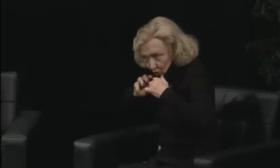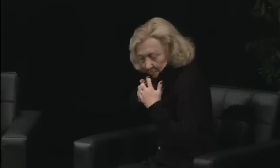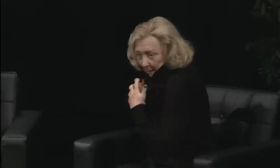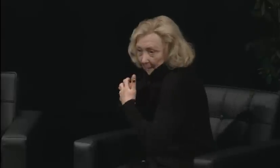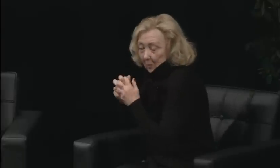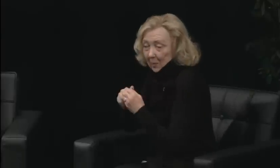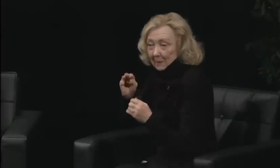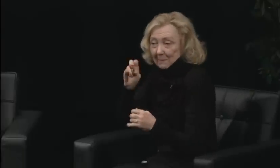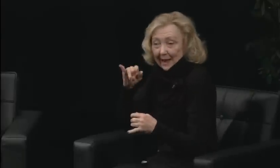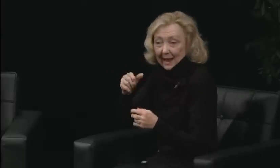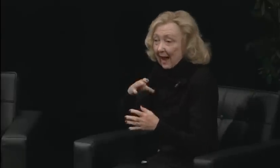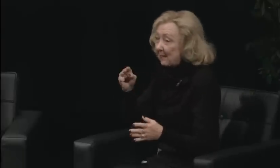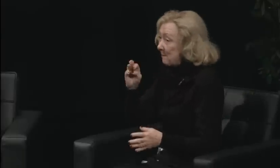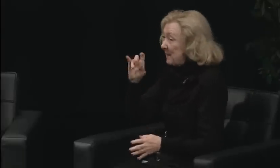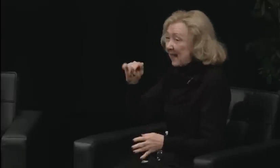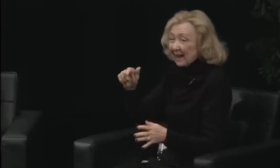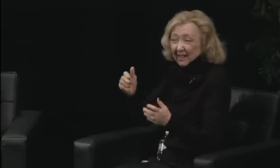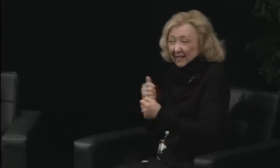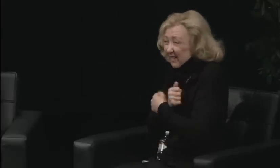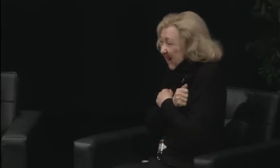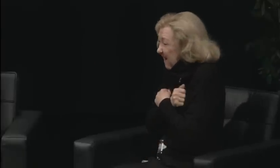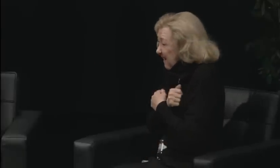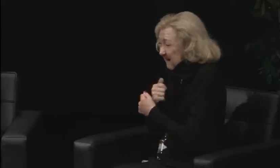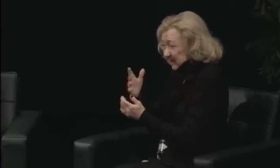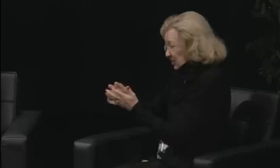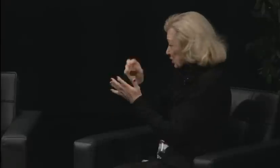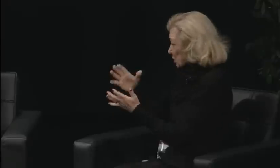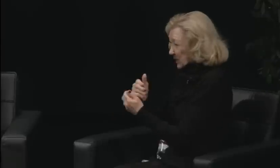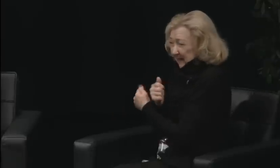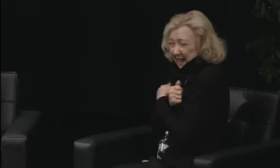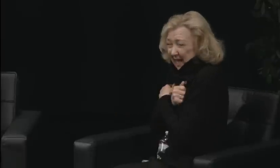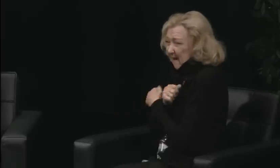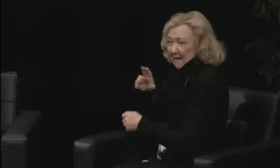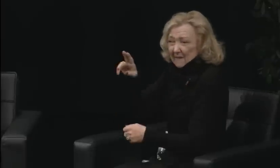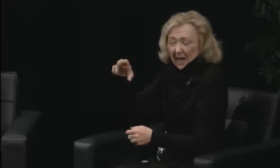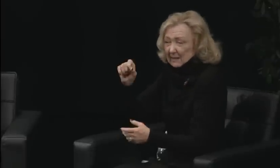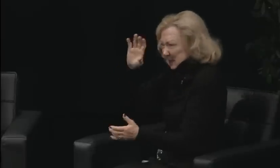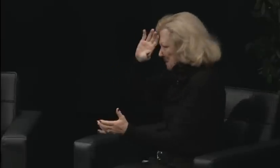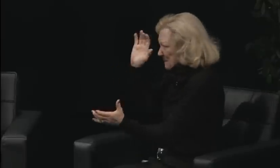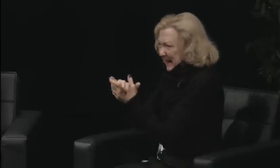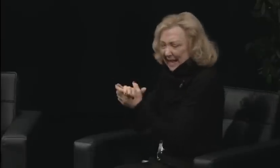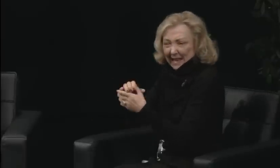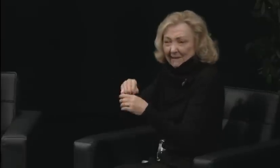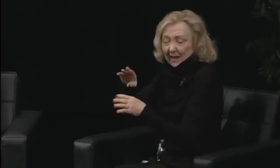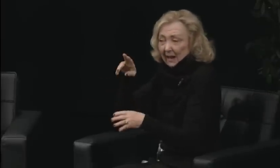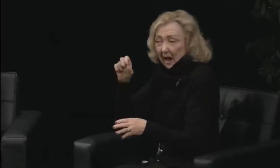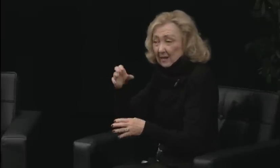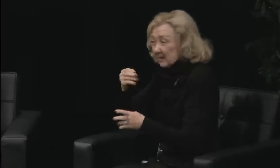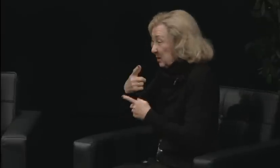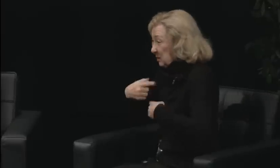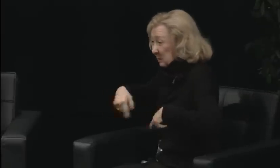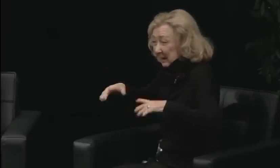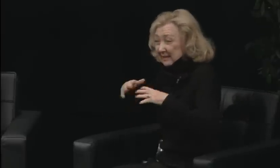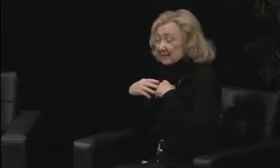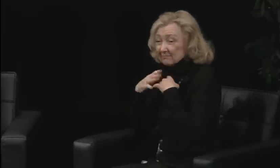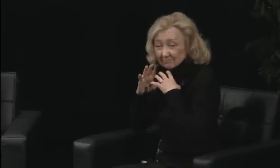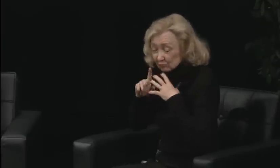throughout the entire week. There were a number of different dynamics going on. We had the gender issue,